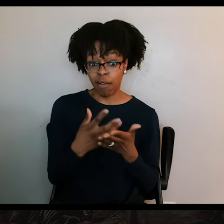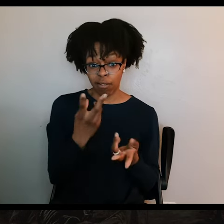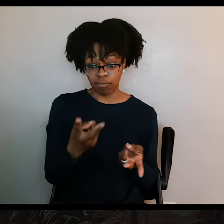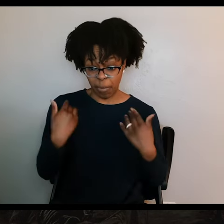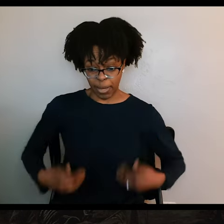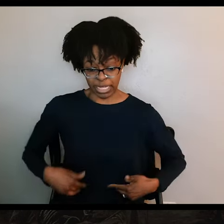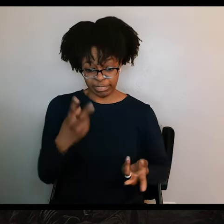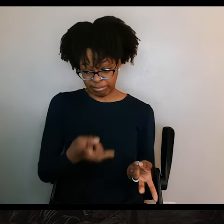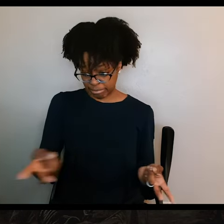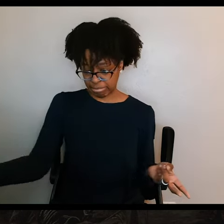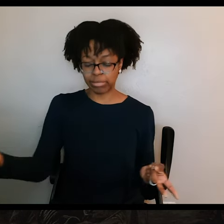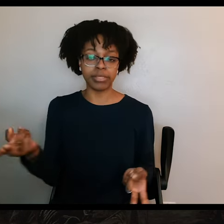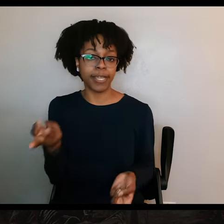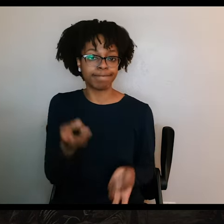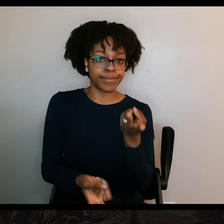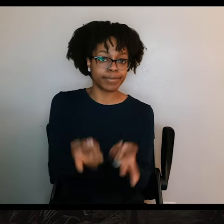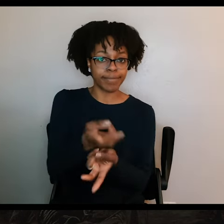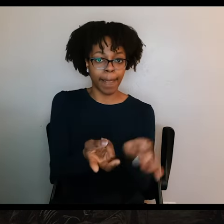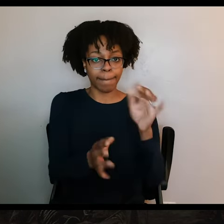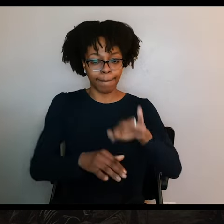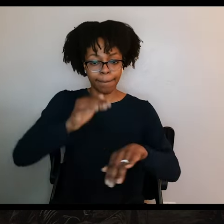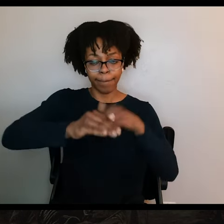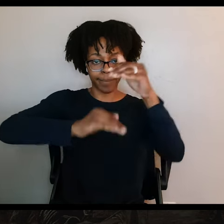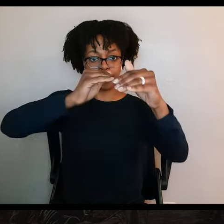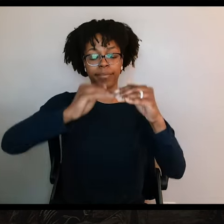stacking them in piles where they had fallen. And this was the same thing that happened to the Alamo